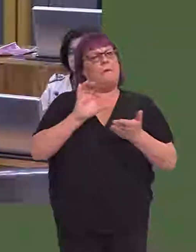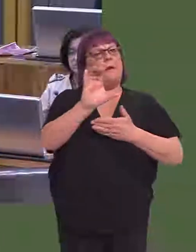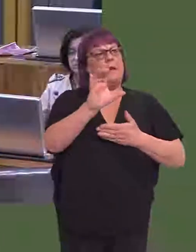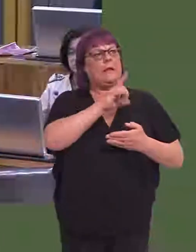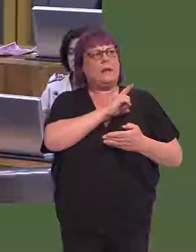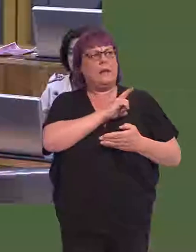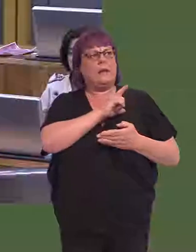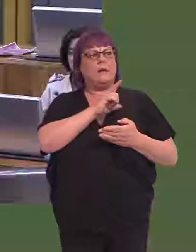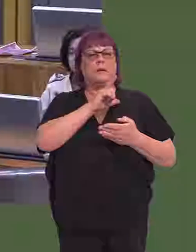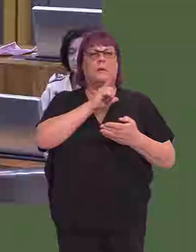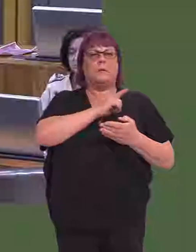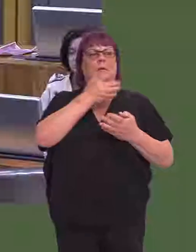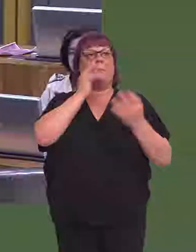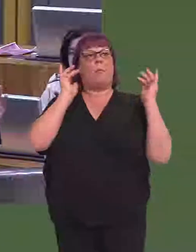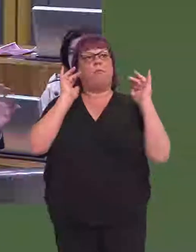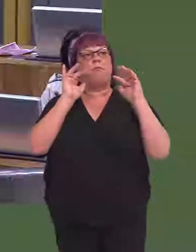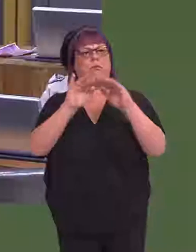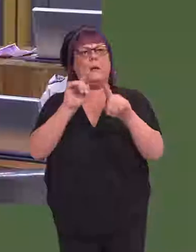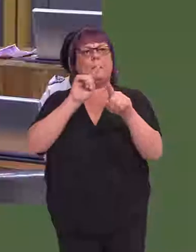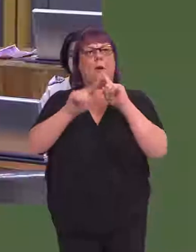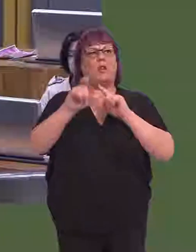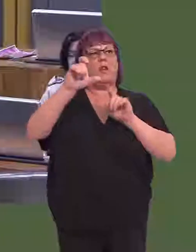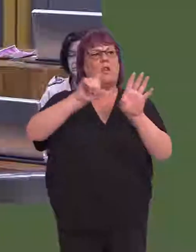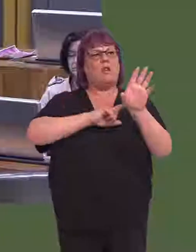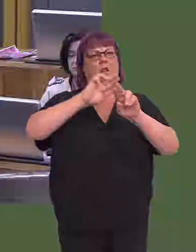make it a major tourist destination with the focus, of course, on Cyfarthfa castle.